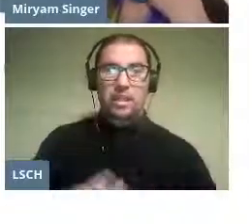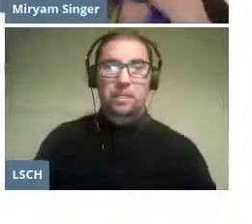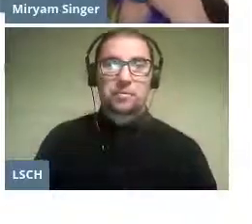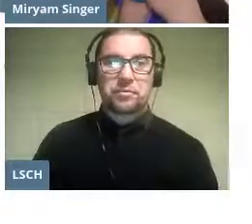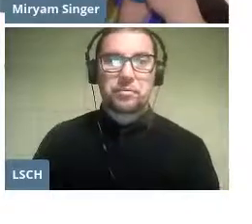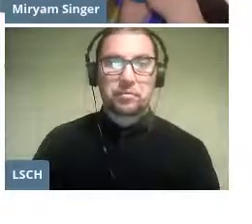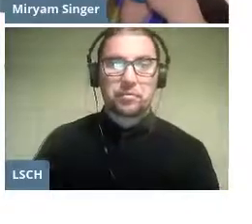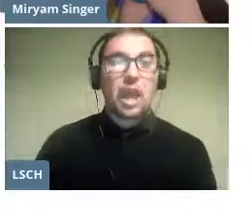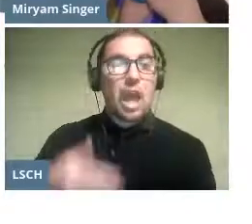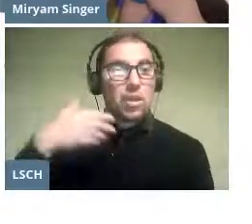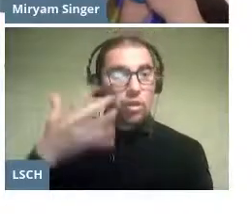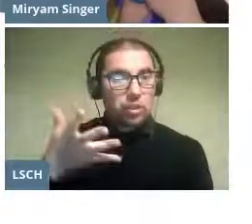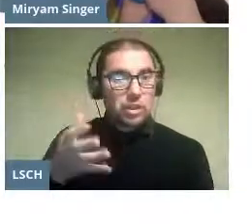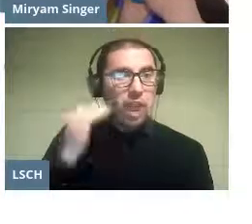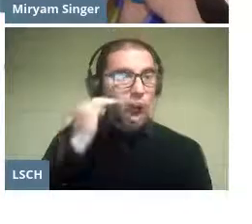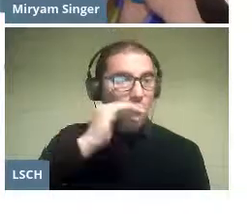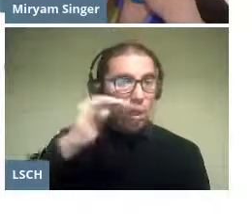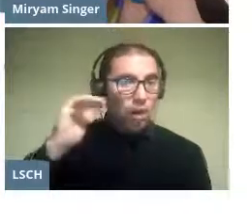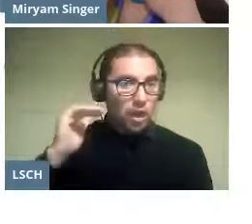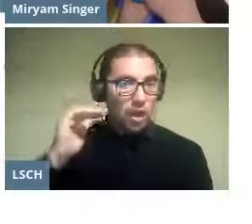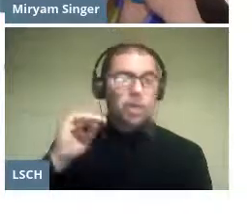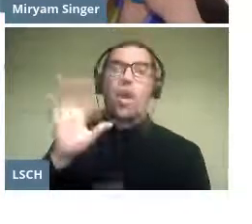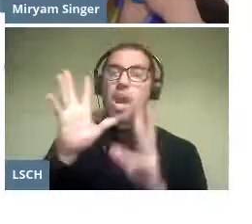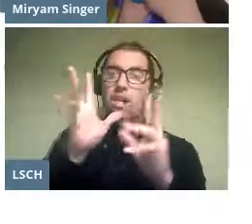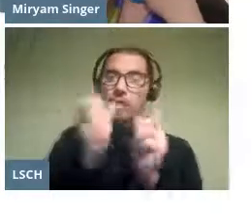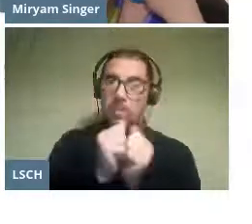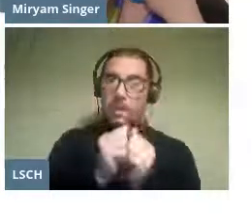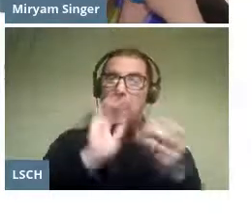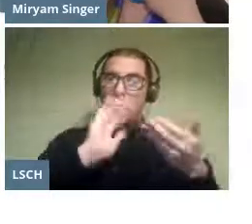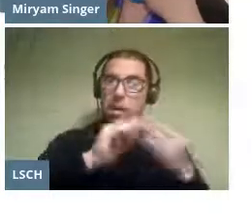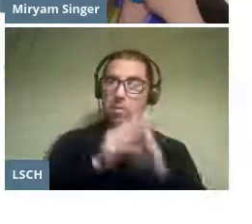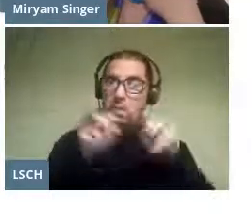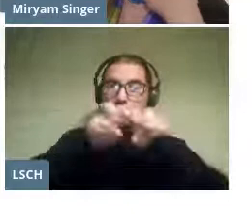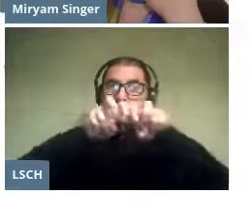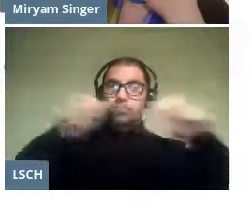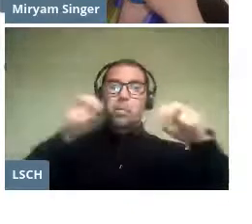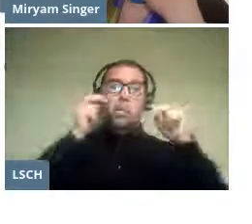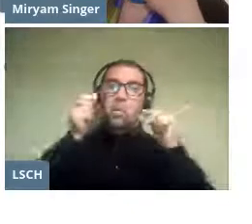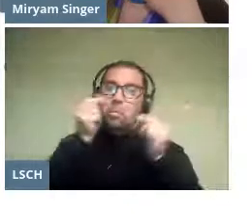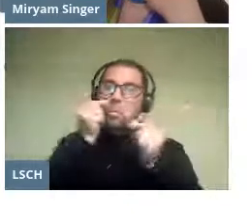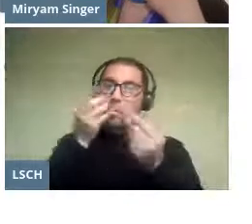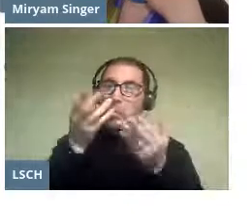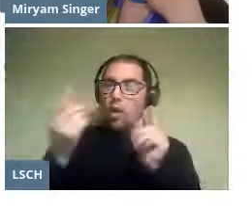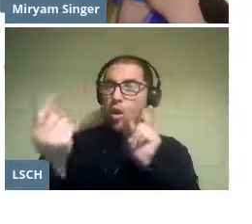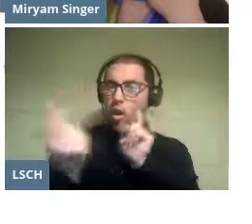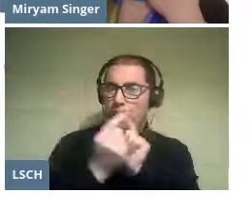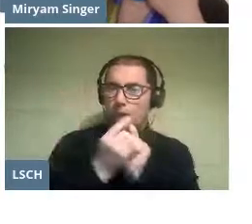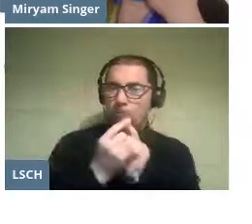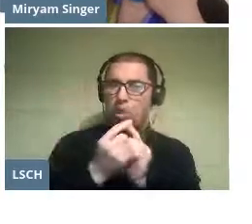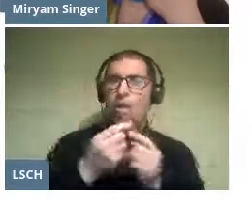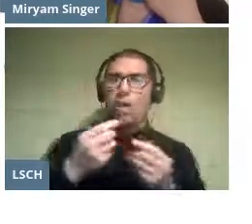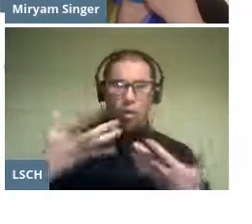Thus, the children, their families and the entire community were able to have live contact with an art that